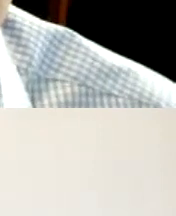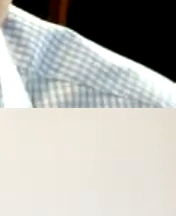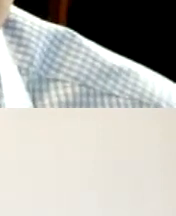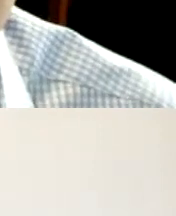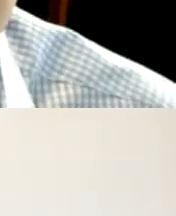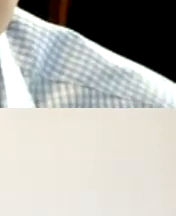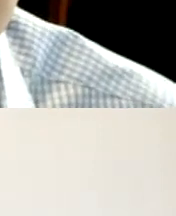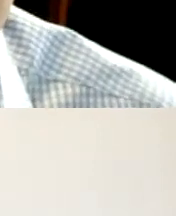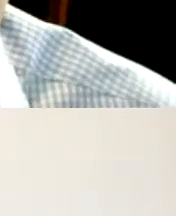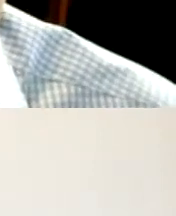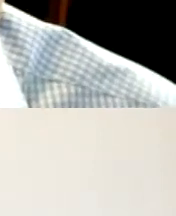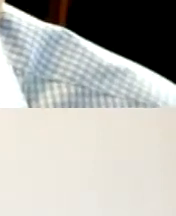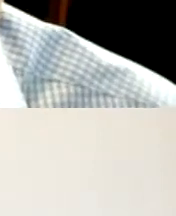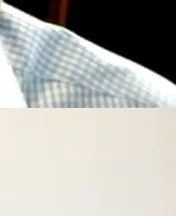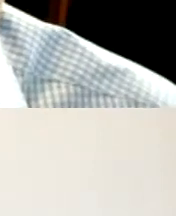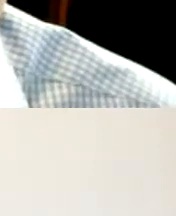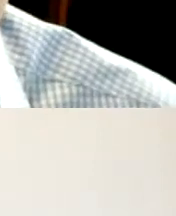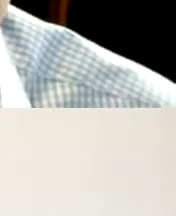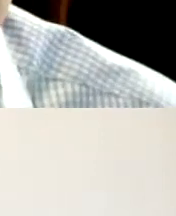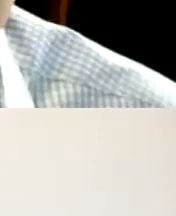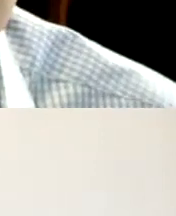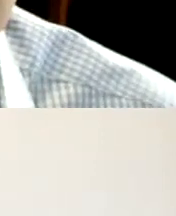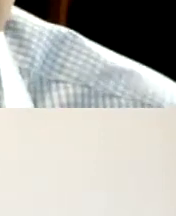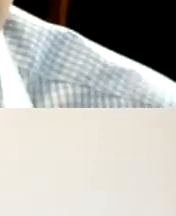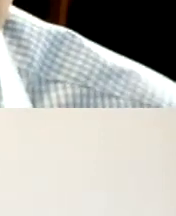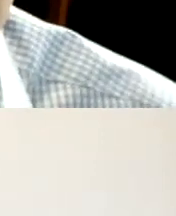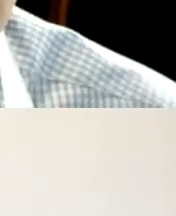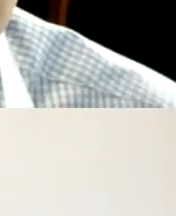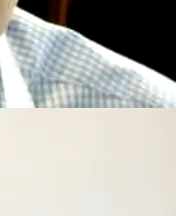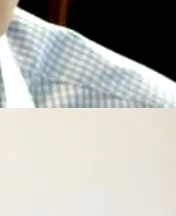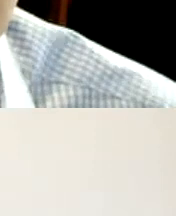corner what it says smart then tap language interpretation choose the language again that